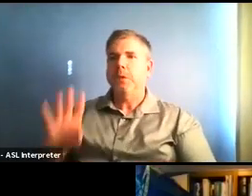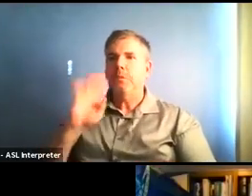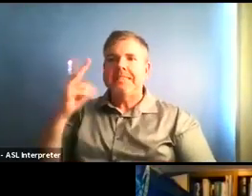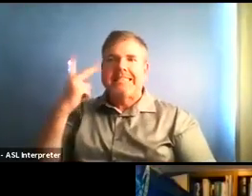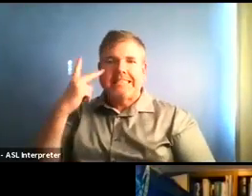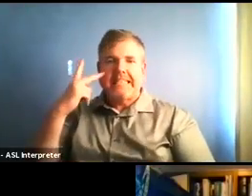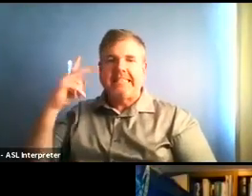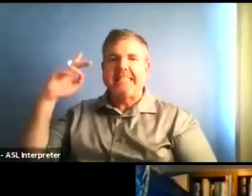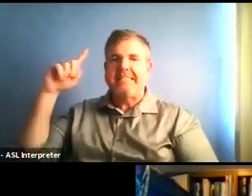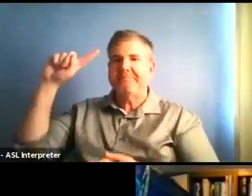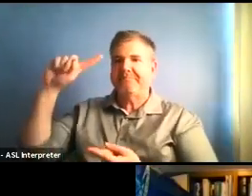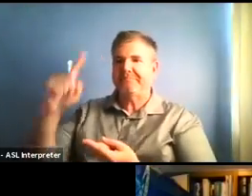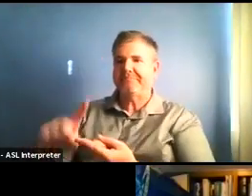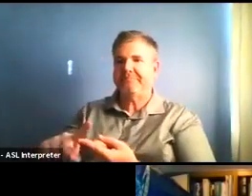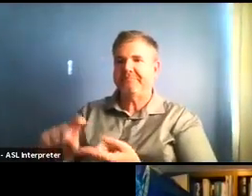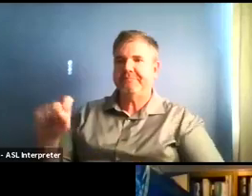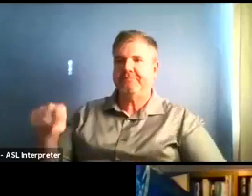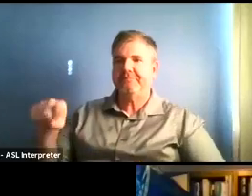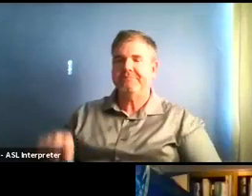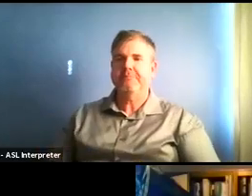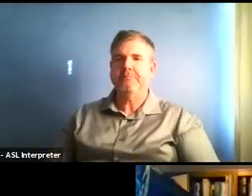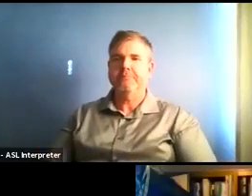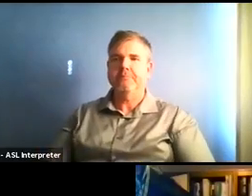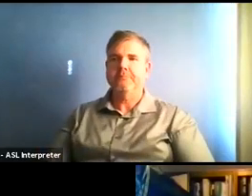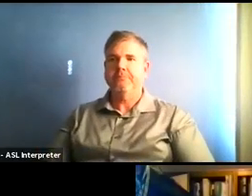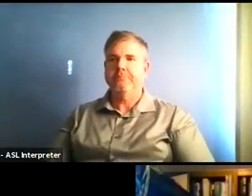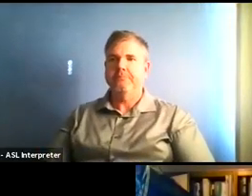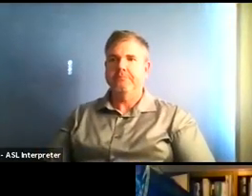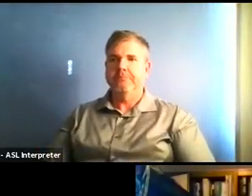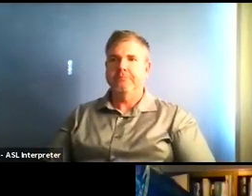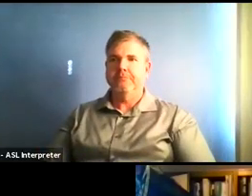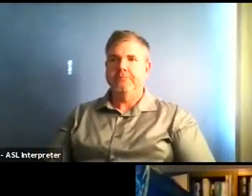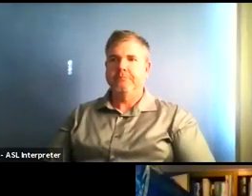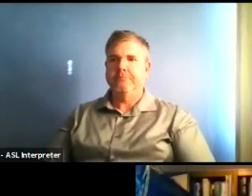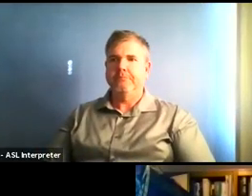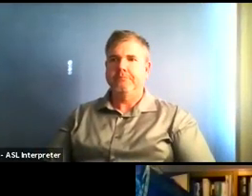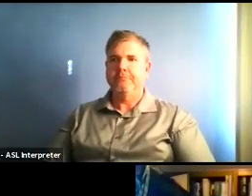we don't know yet what the impact of the evacuación due to the fires, which was